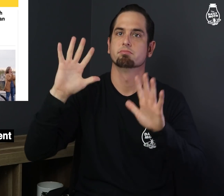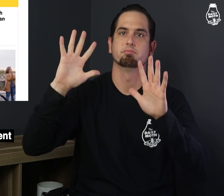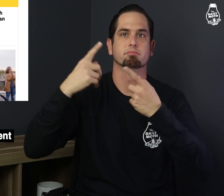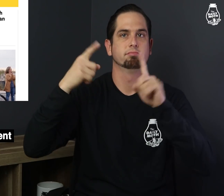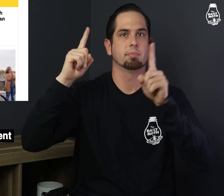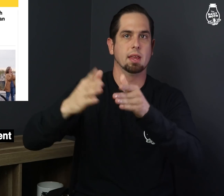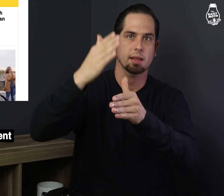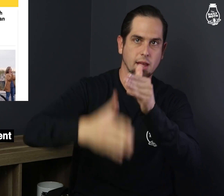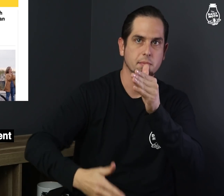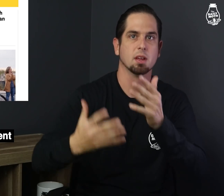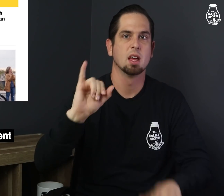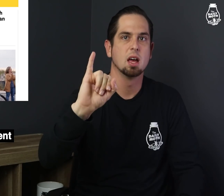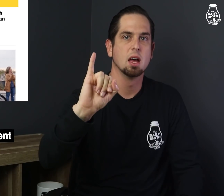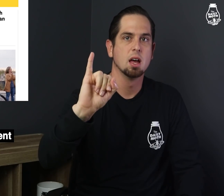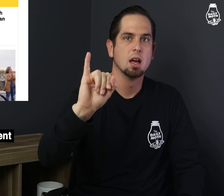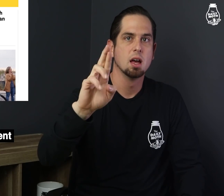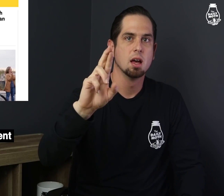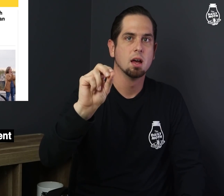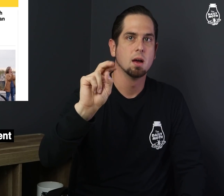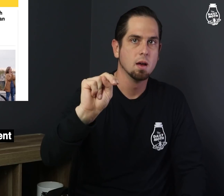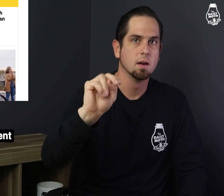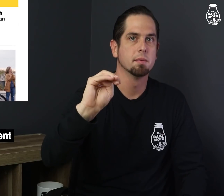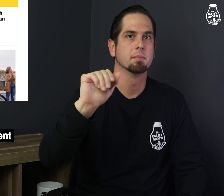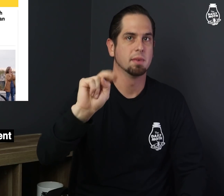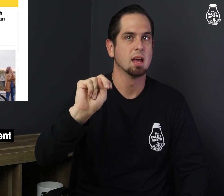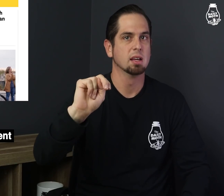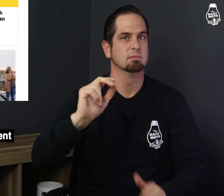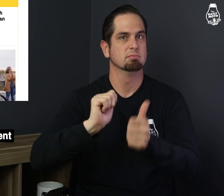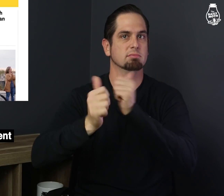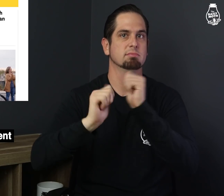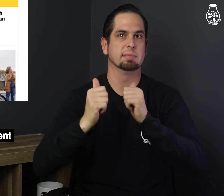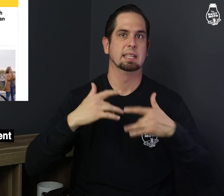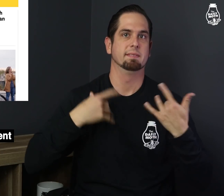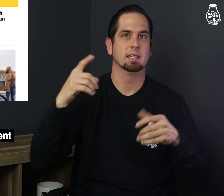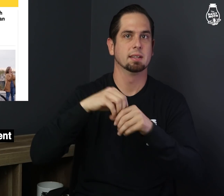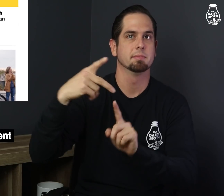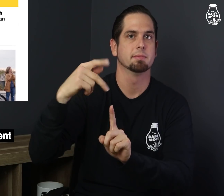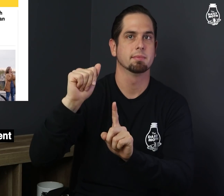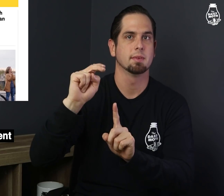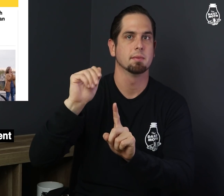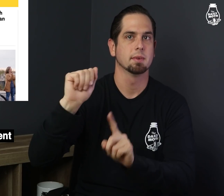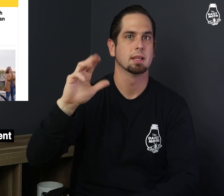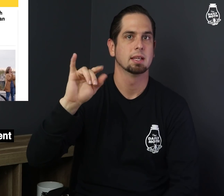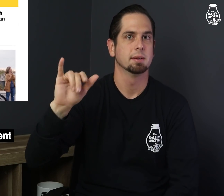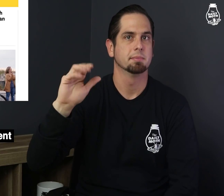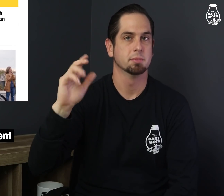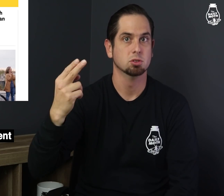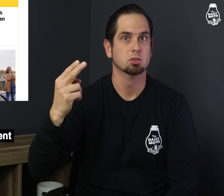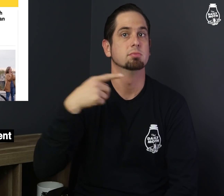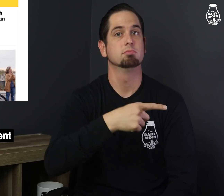complete an Ironman event in Panama City Beach.